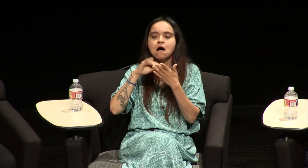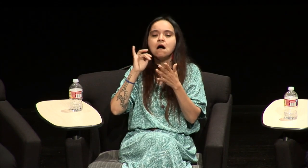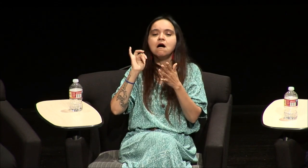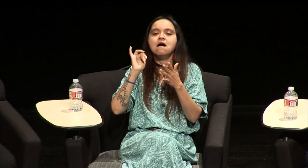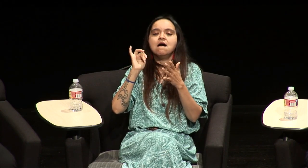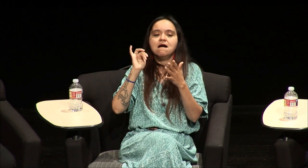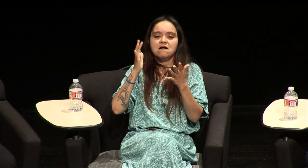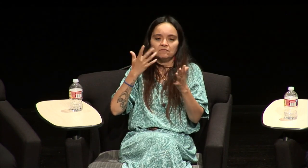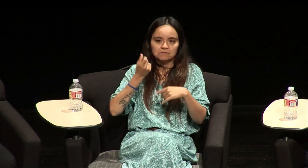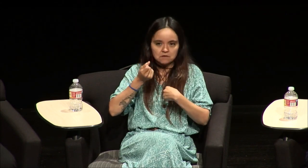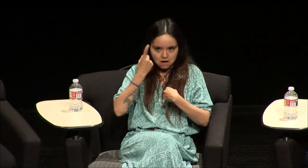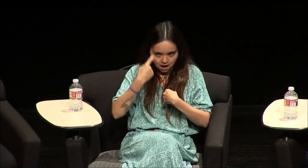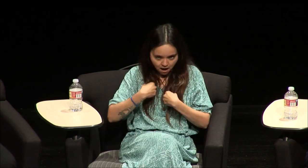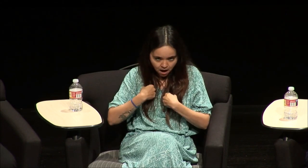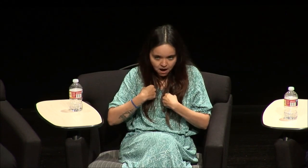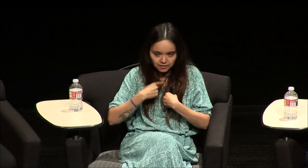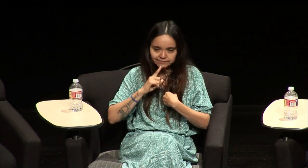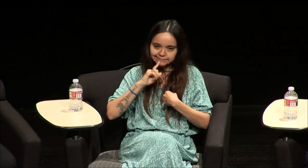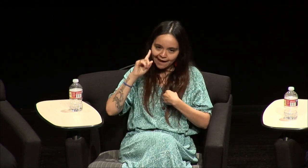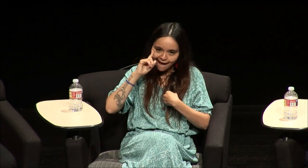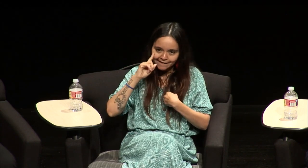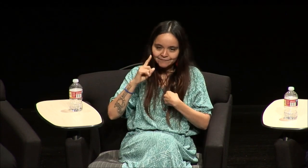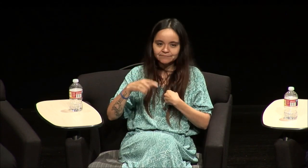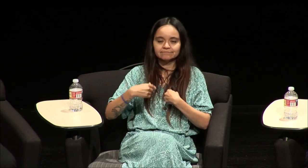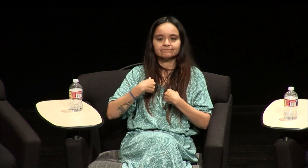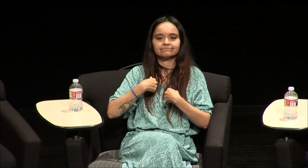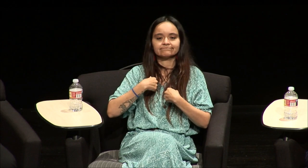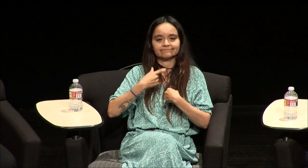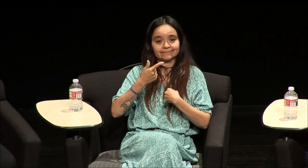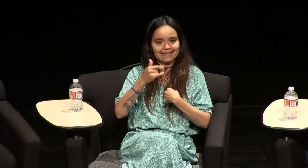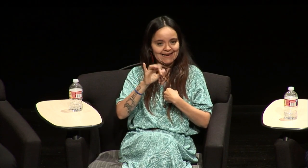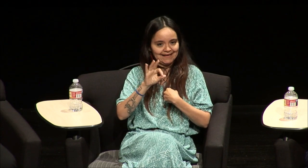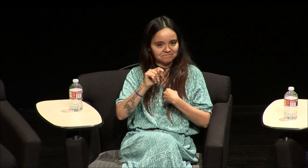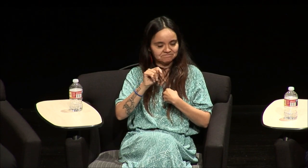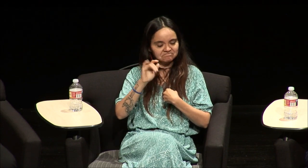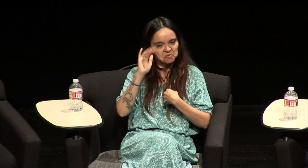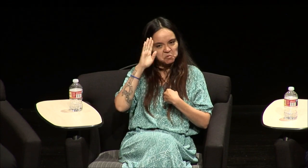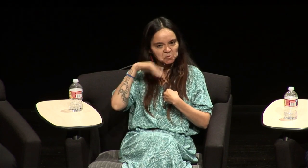I saw all these barriers and then I finally understood really that I was